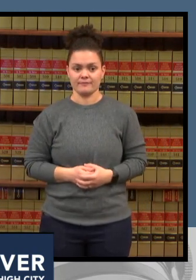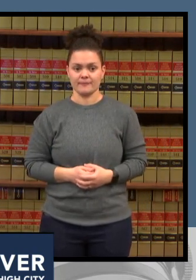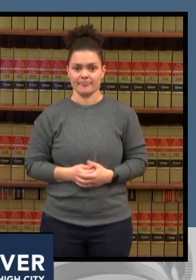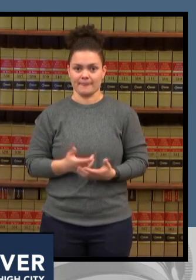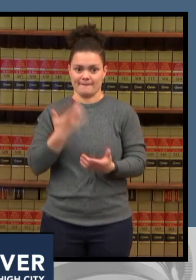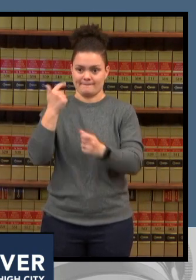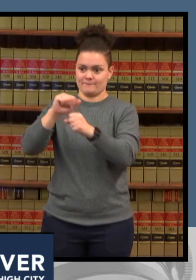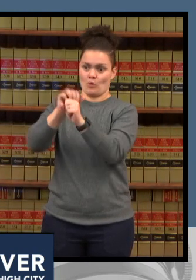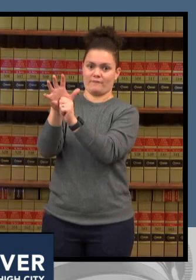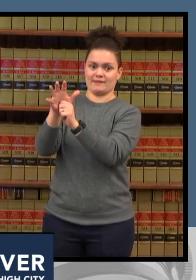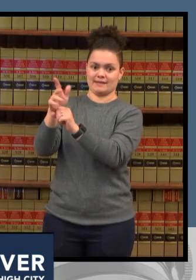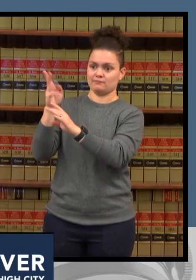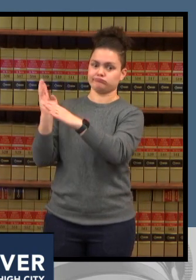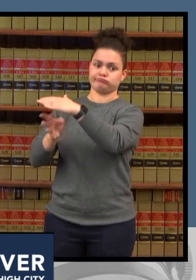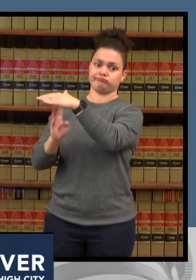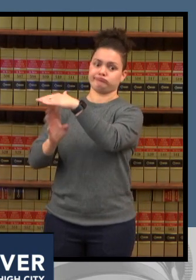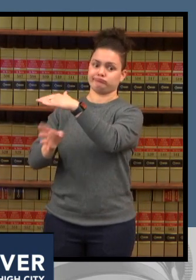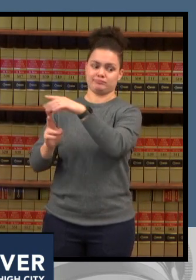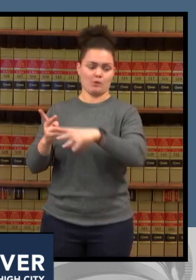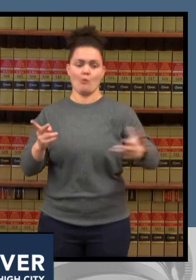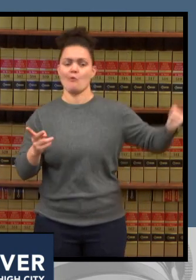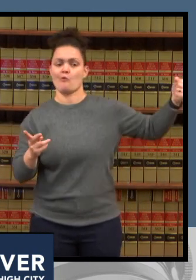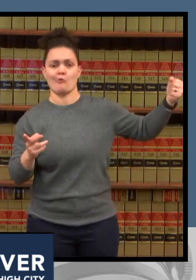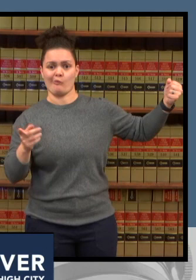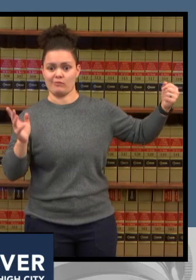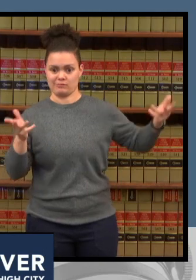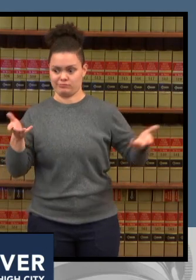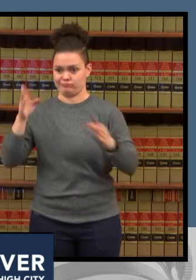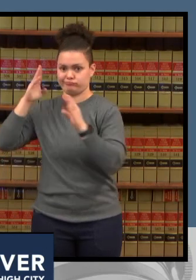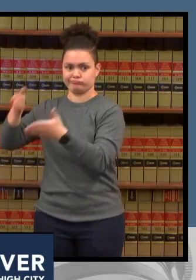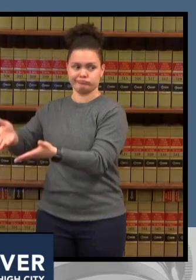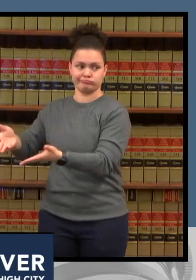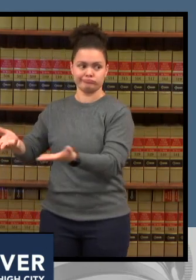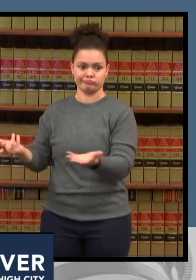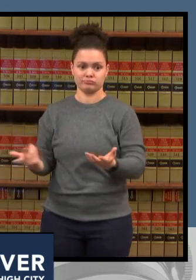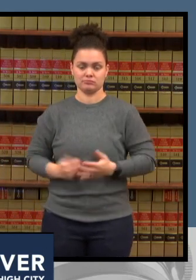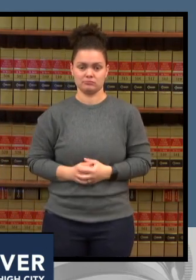patients that are coming through the emergency department okay let's go theresa any other